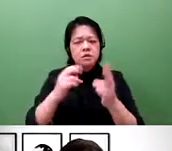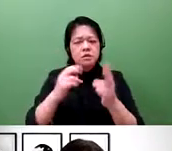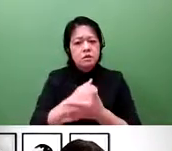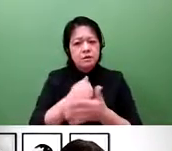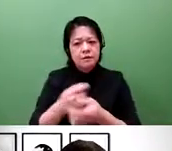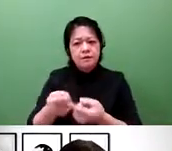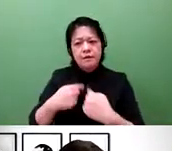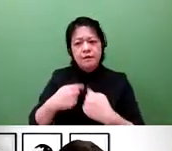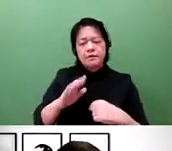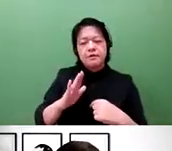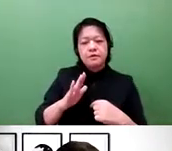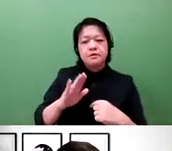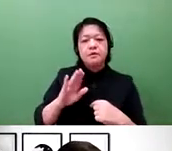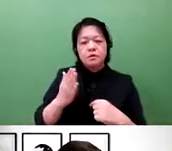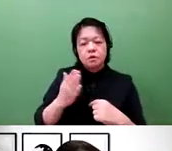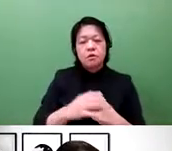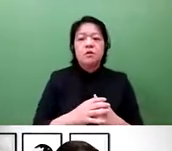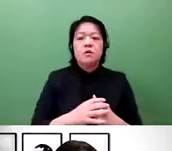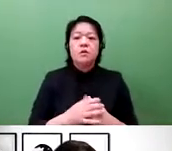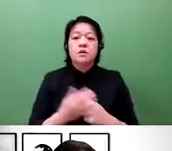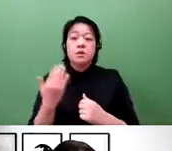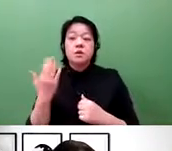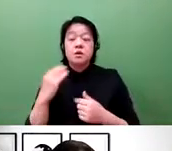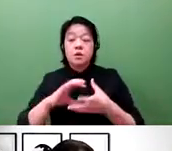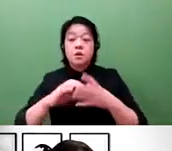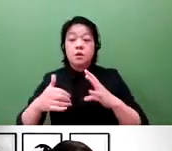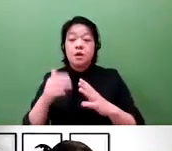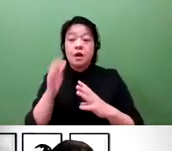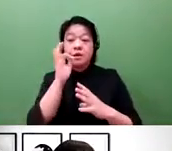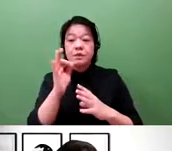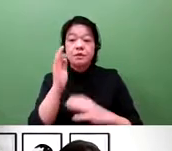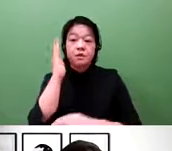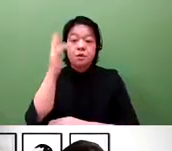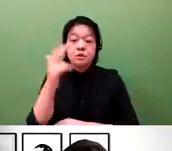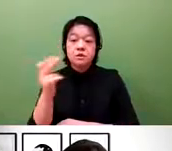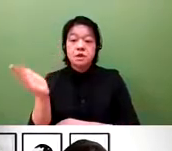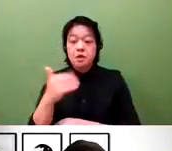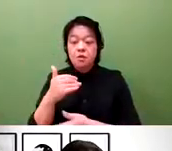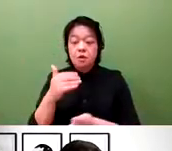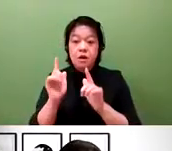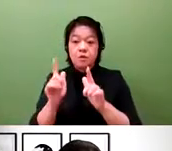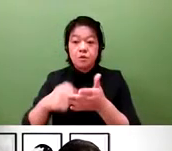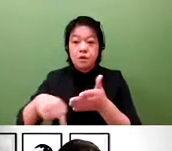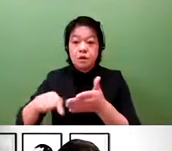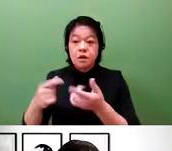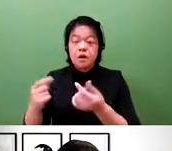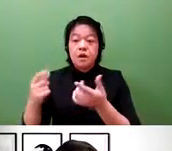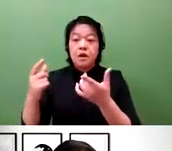Well, pharmaceutical companies are not participating, and Dr. Iwami has also made mention